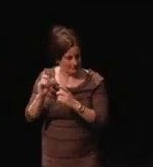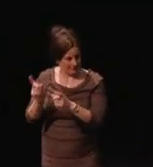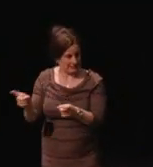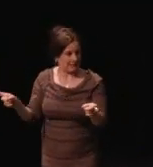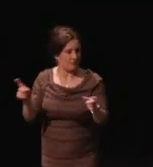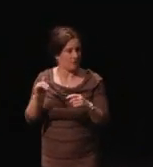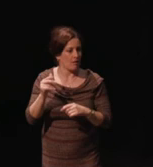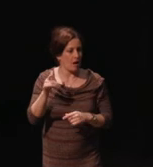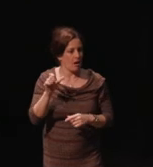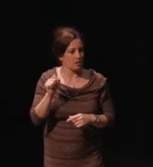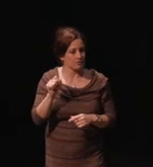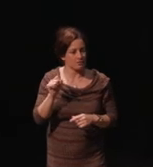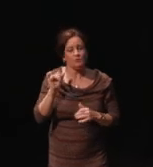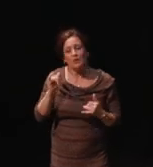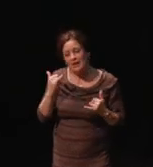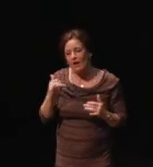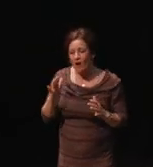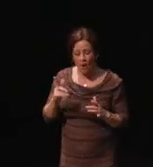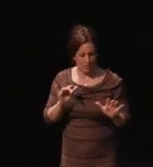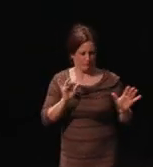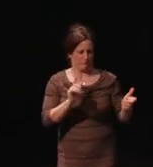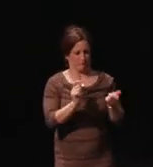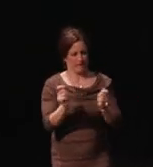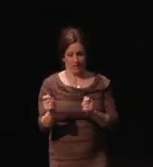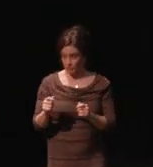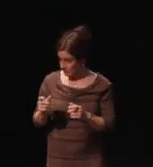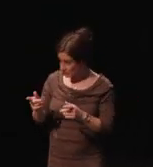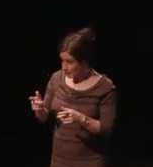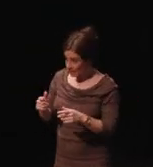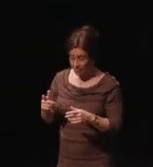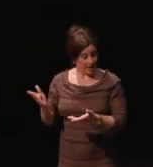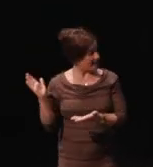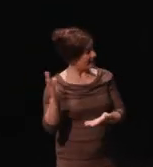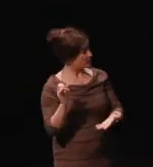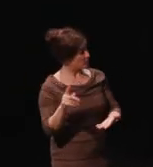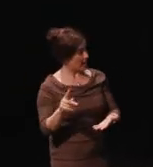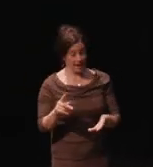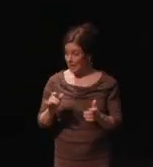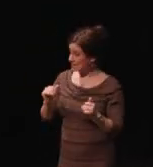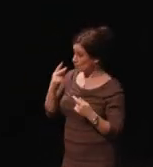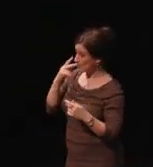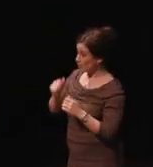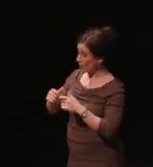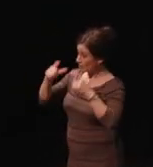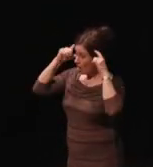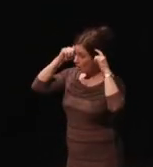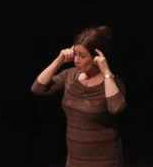some changes based on that they're like, ''Is this okay? Well, can you see it with these goggles on?'' Not very well', then it's not okay.